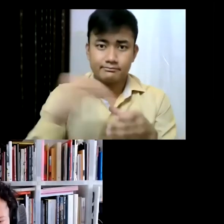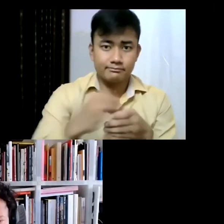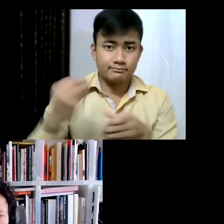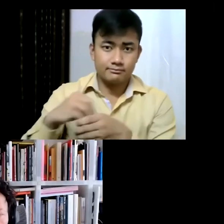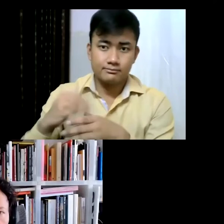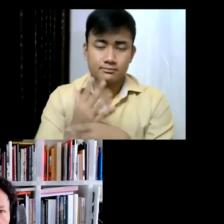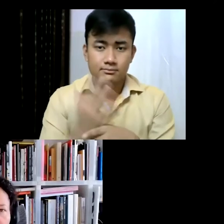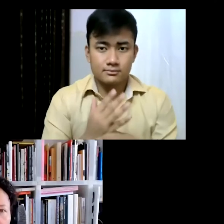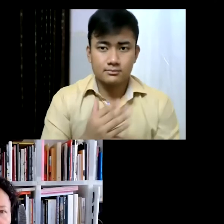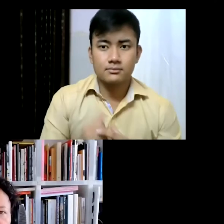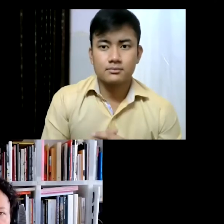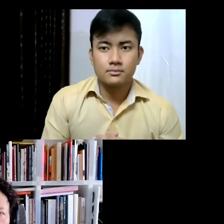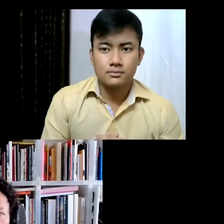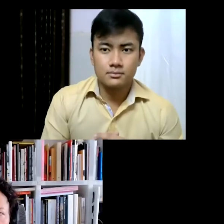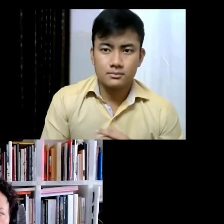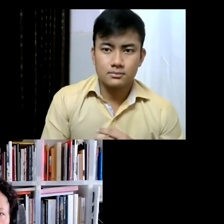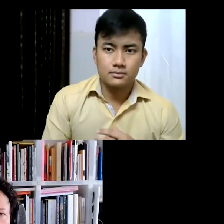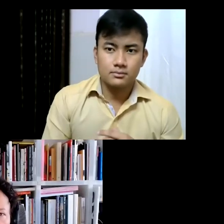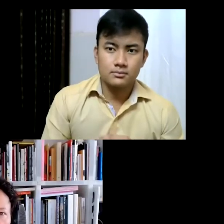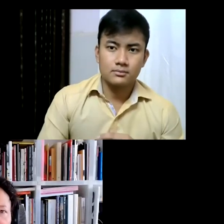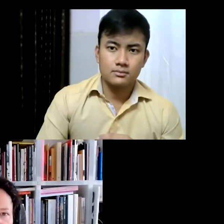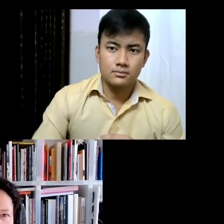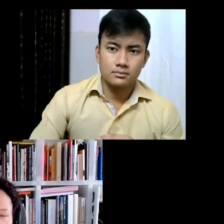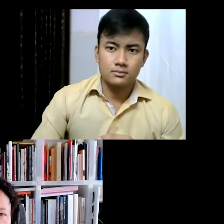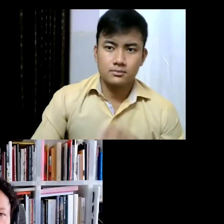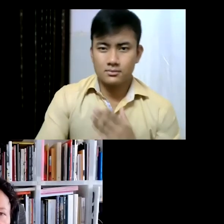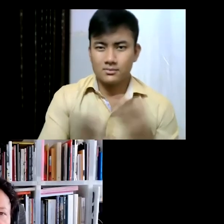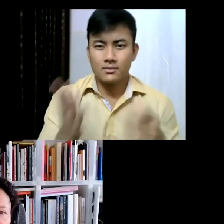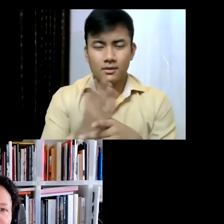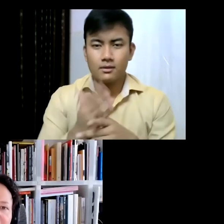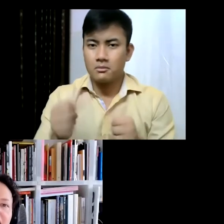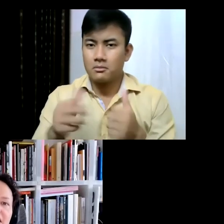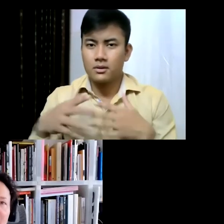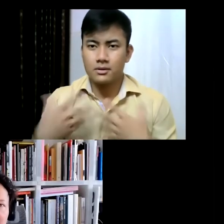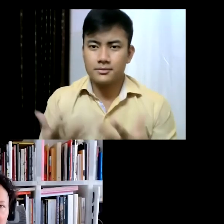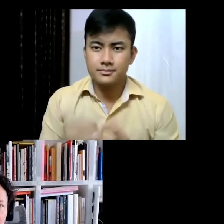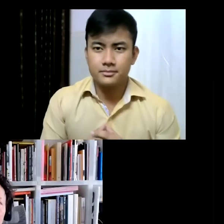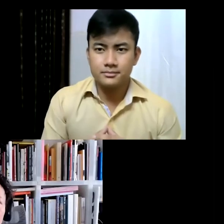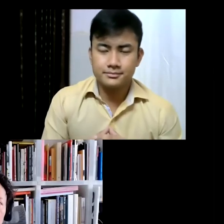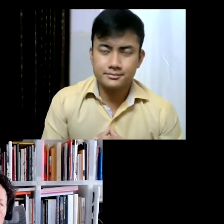who will do... how the Indian pavilion is organised, but that's an independent